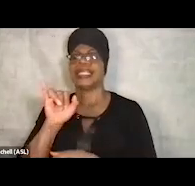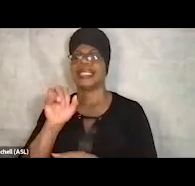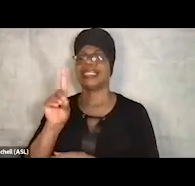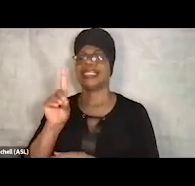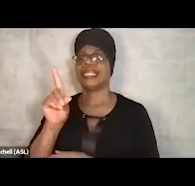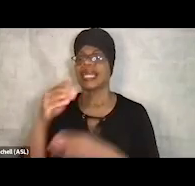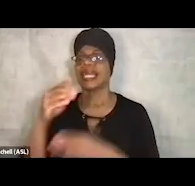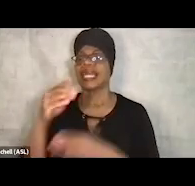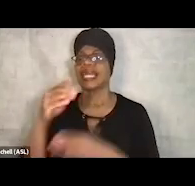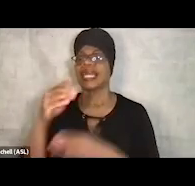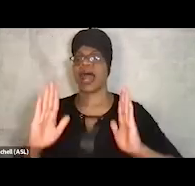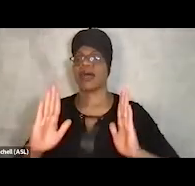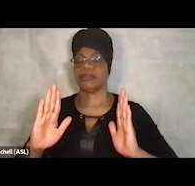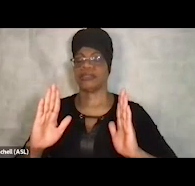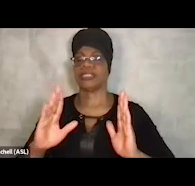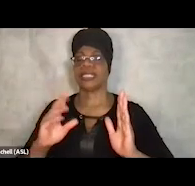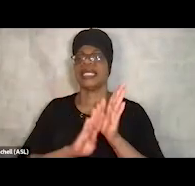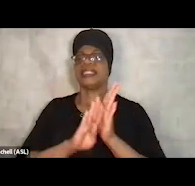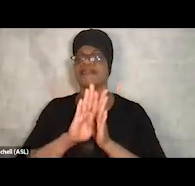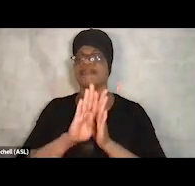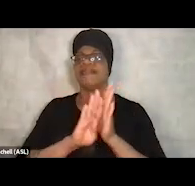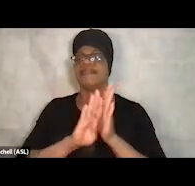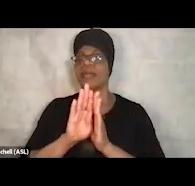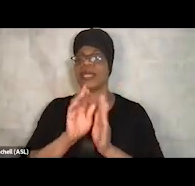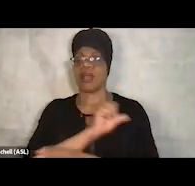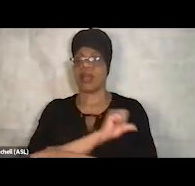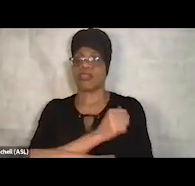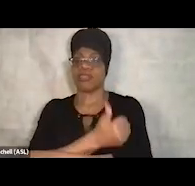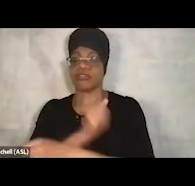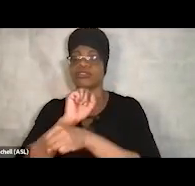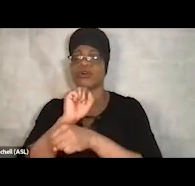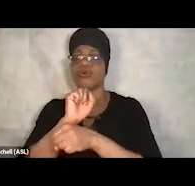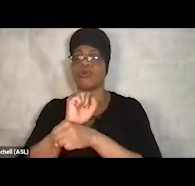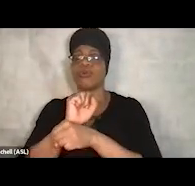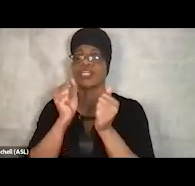So working closely with the agencies in our community to address the housing issues.